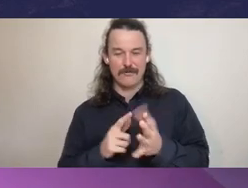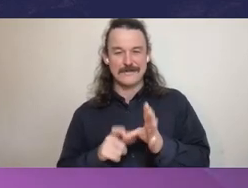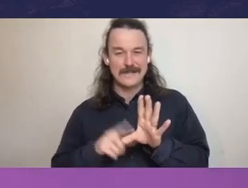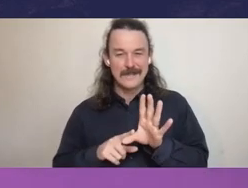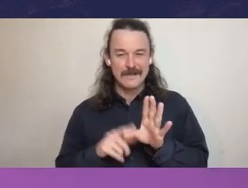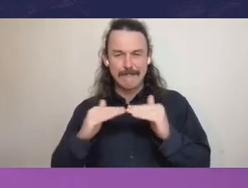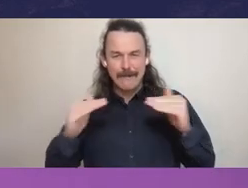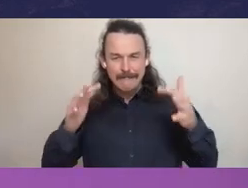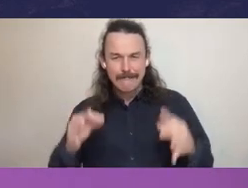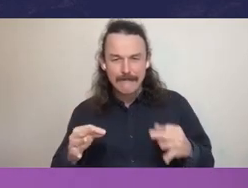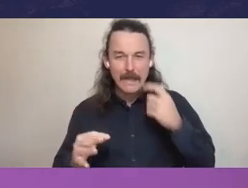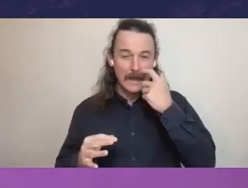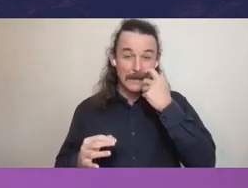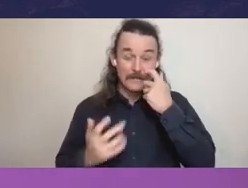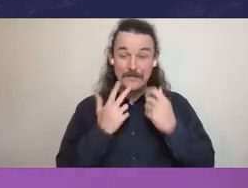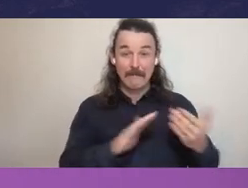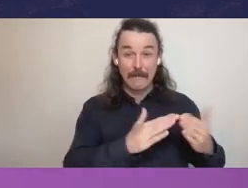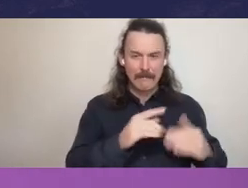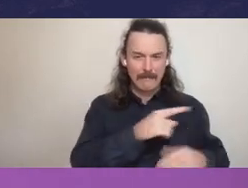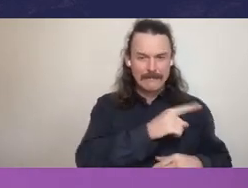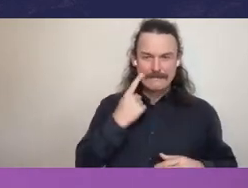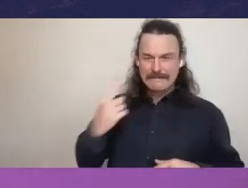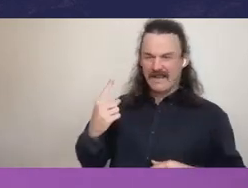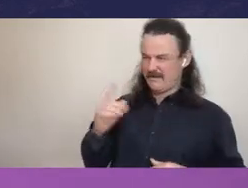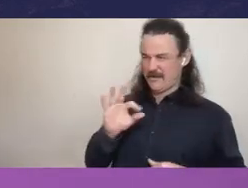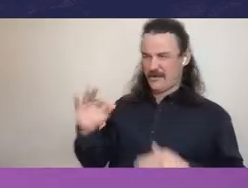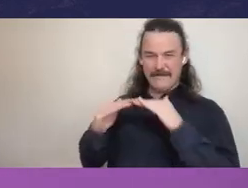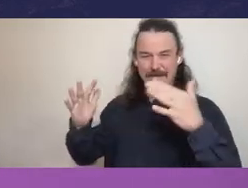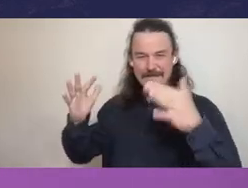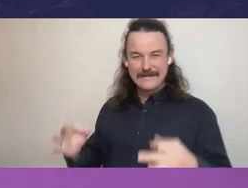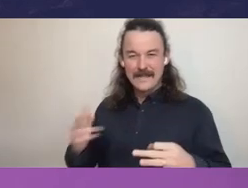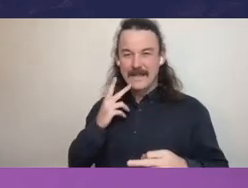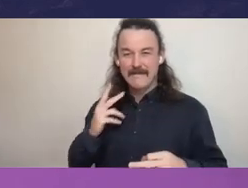if there's no accountability, if there's no transparency in decision